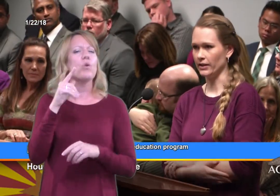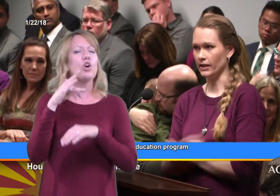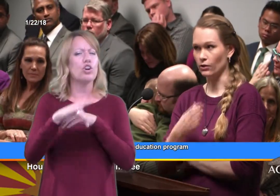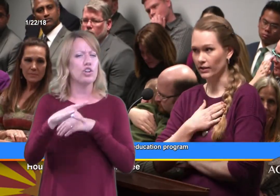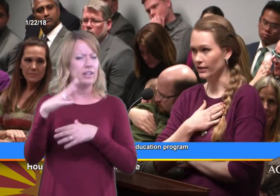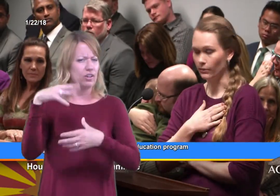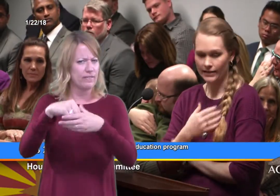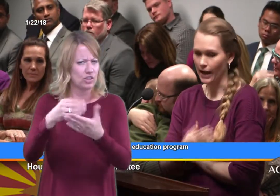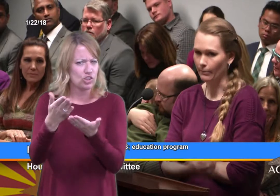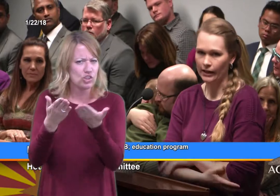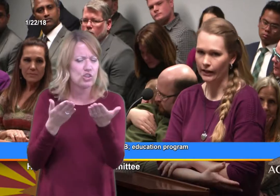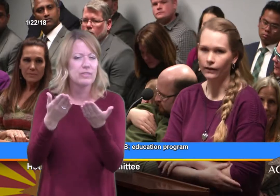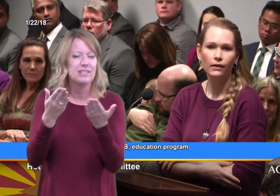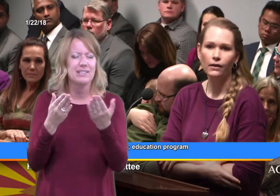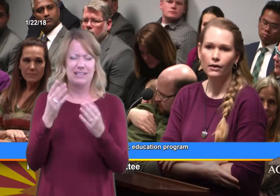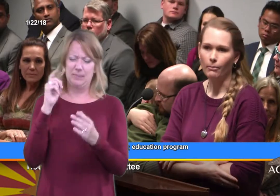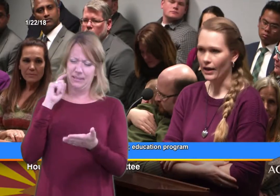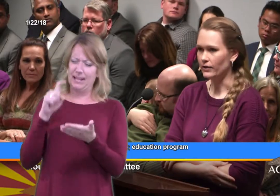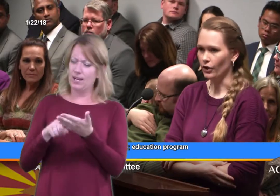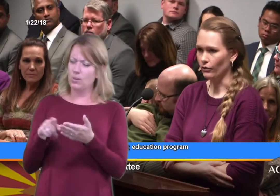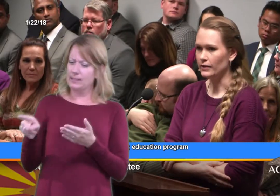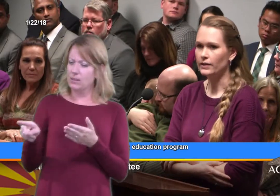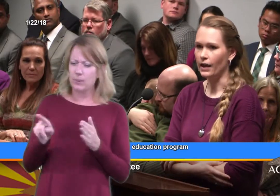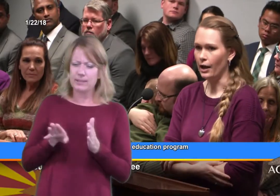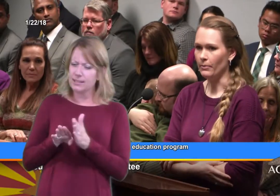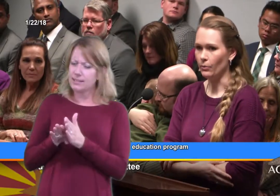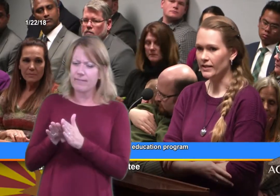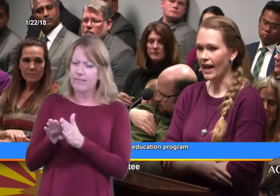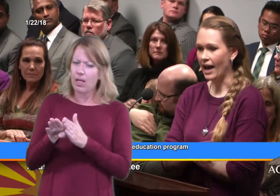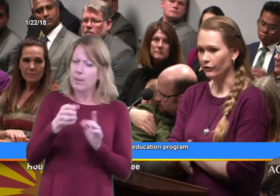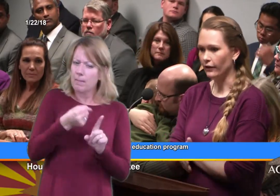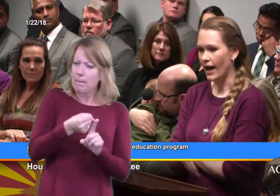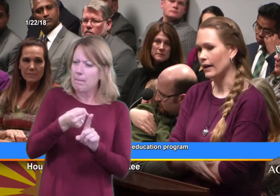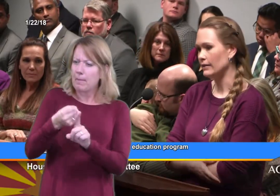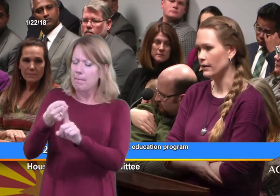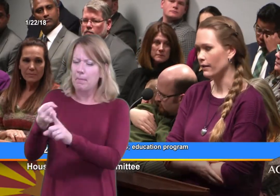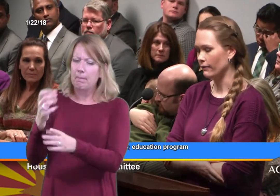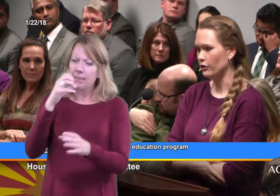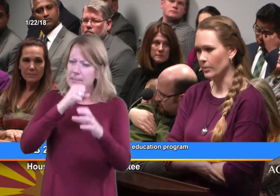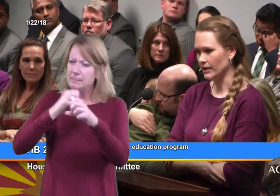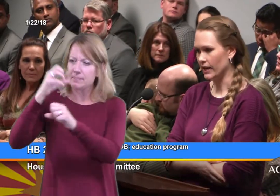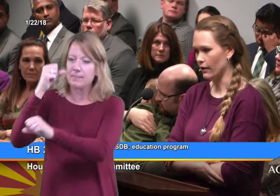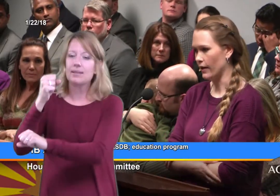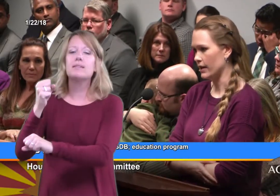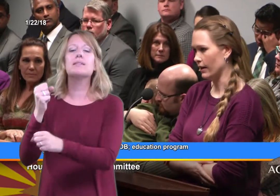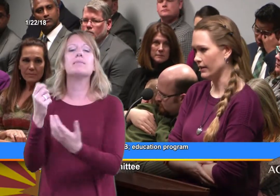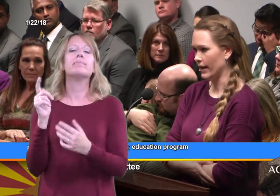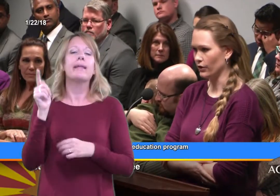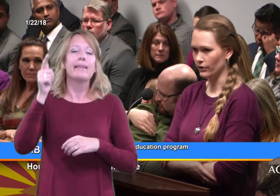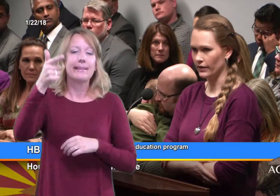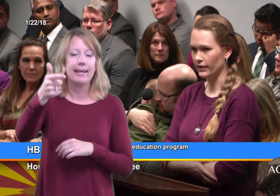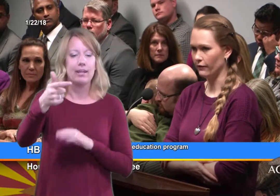because I noticed he was not meeting milestones. After that, a few months later that he got a diagnosis of